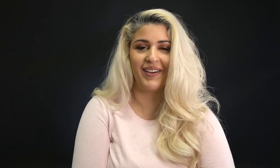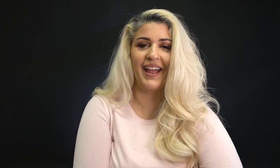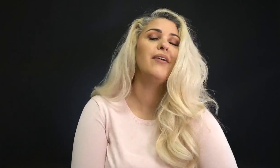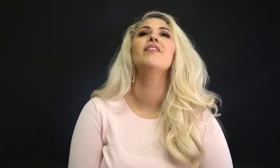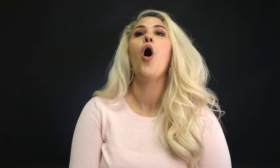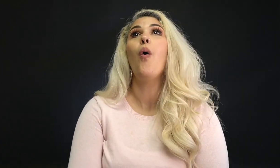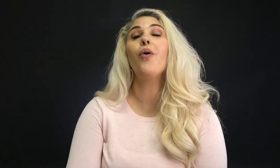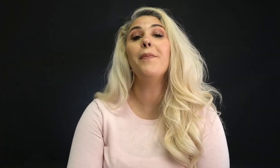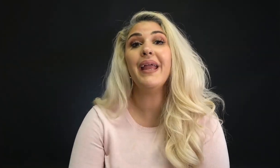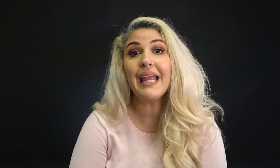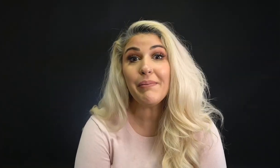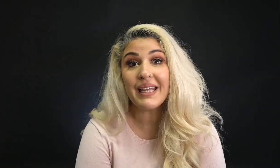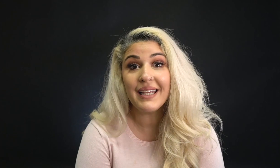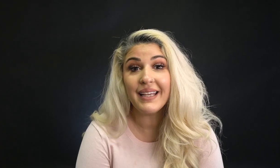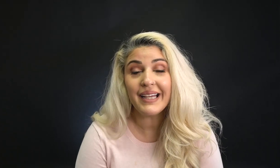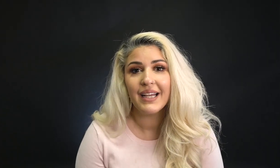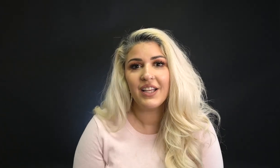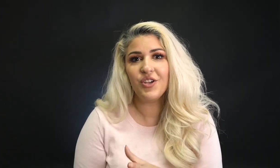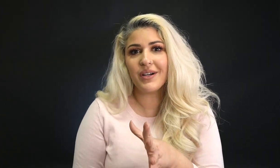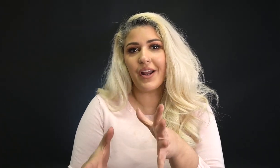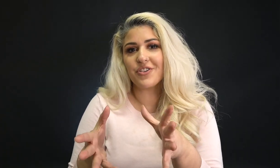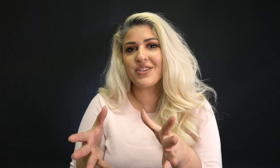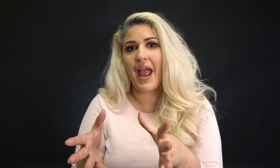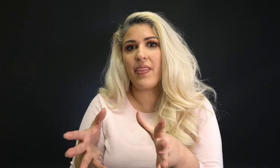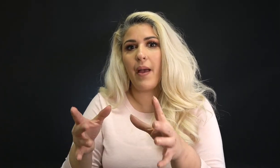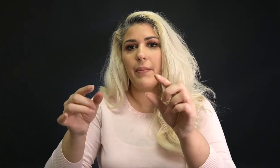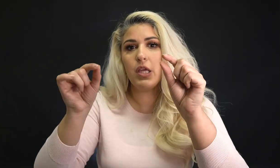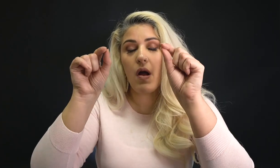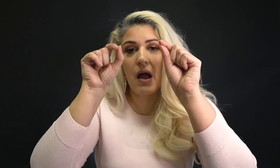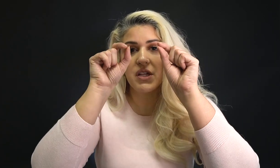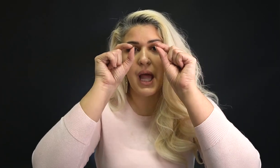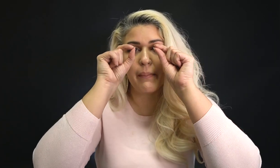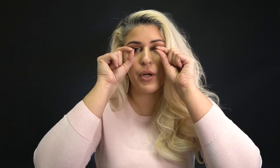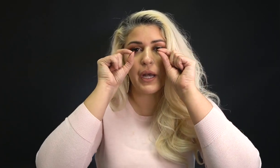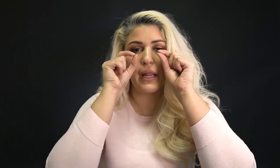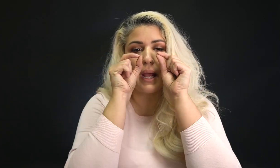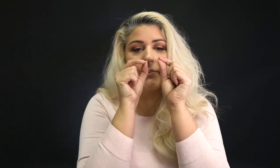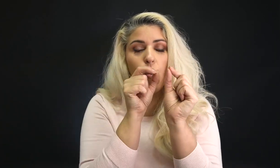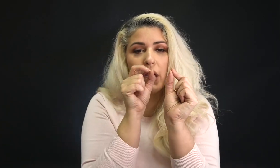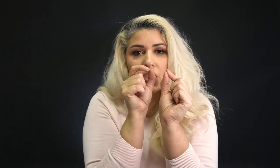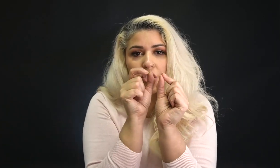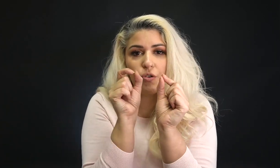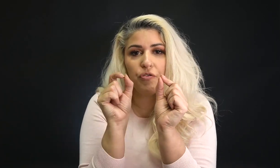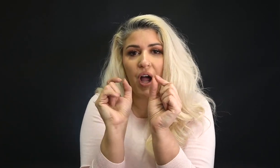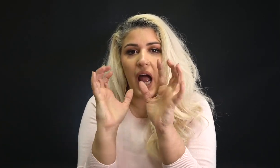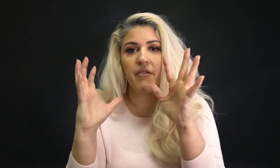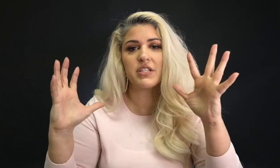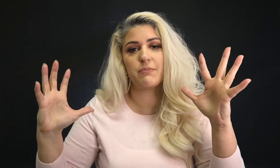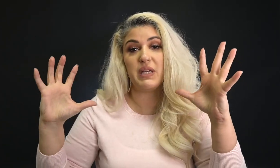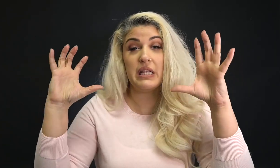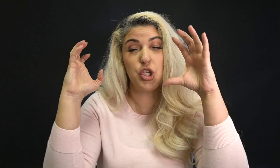Okay, or maybe you can understand them, but you have to like put it at like 0.25 speed,